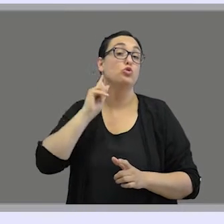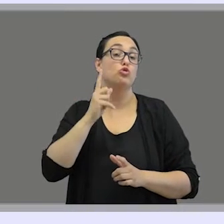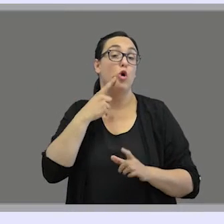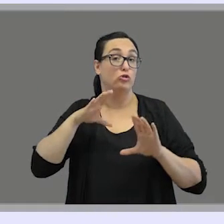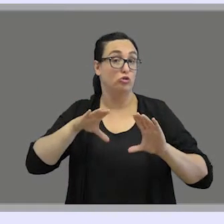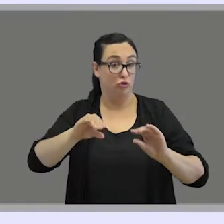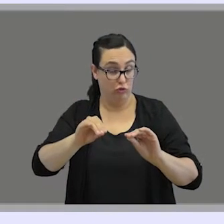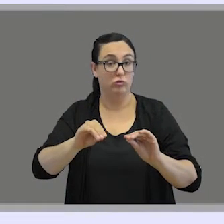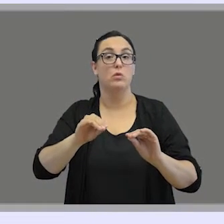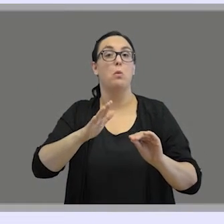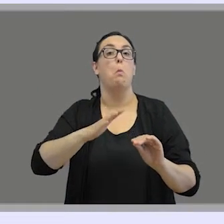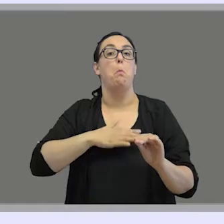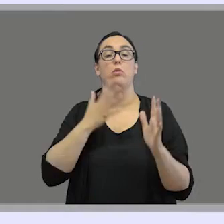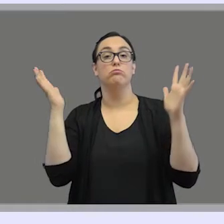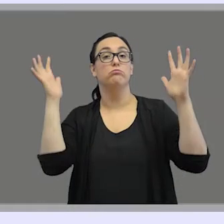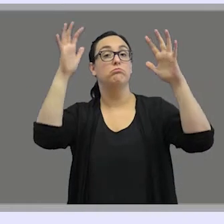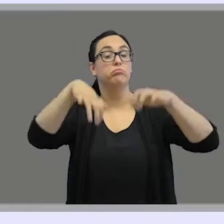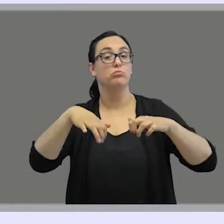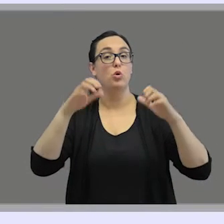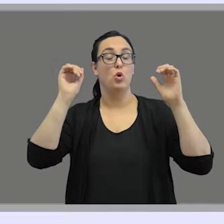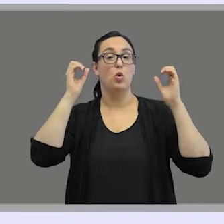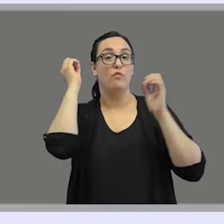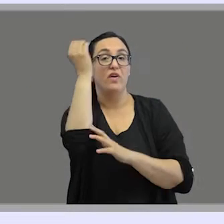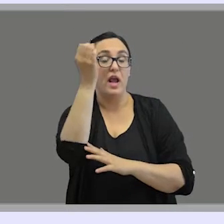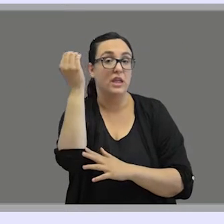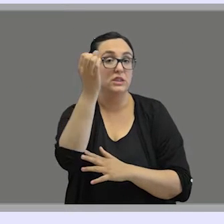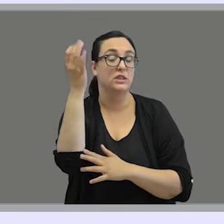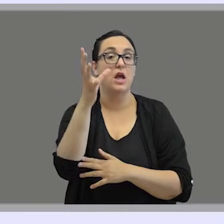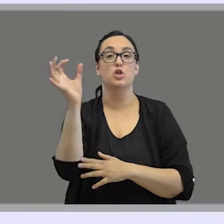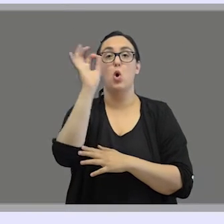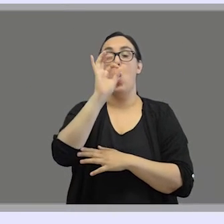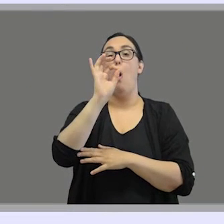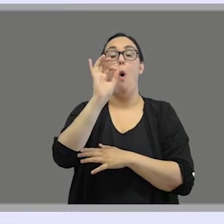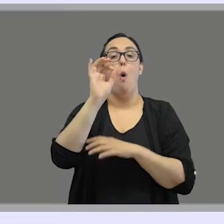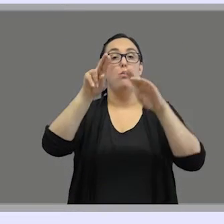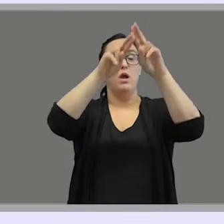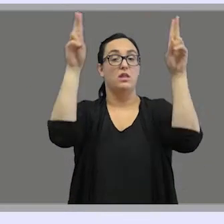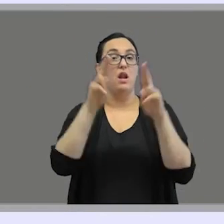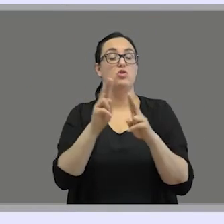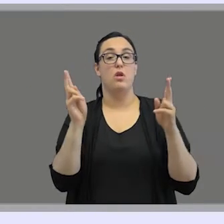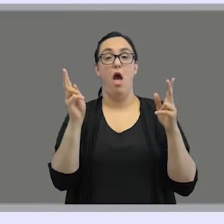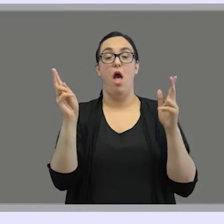for example, when they meet in conferences or in international meetings,